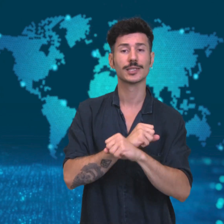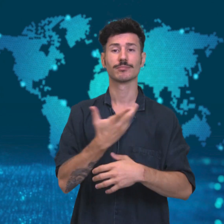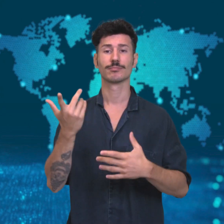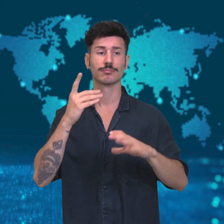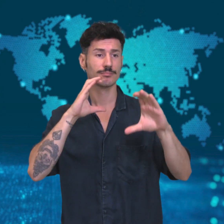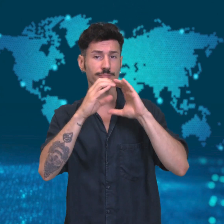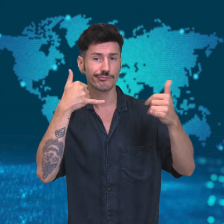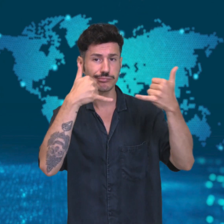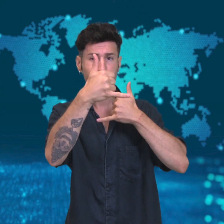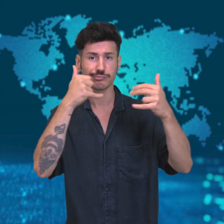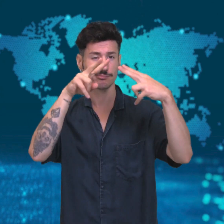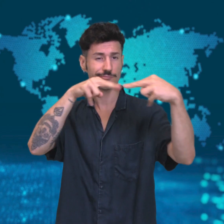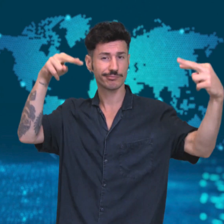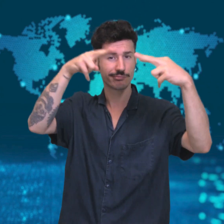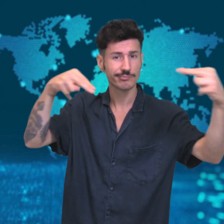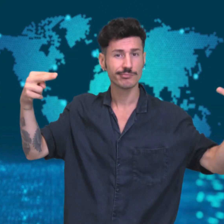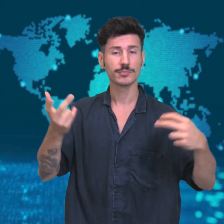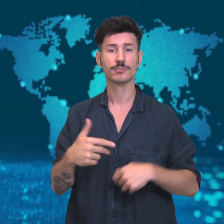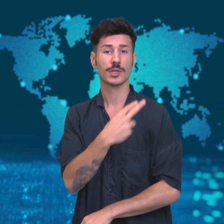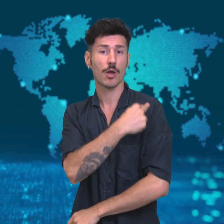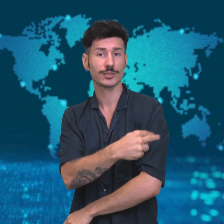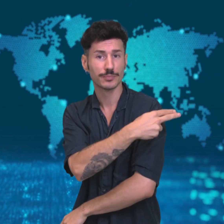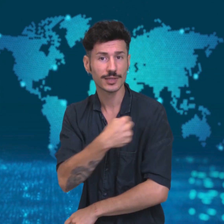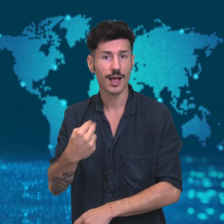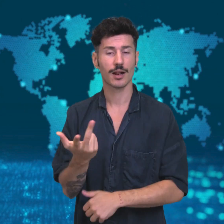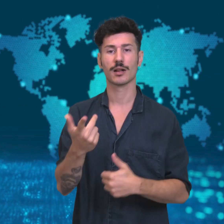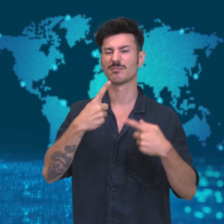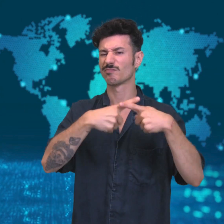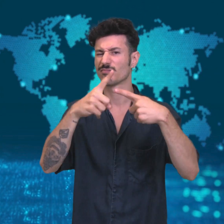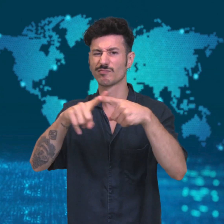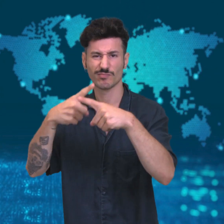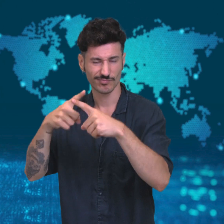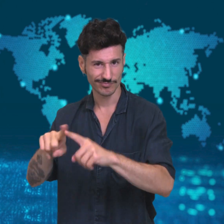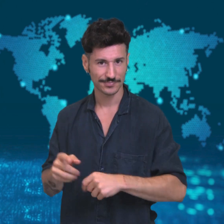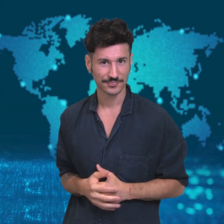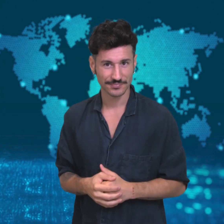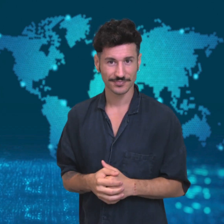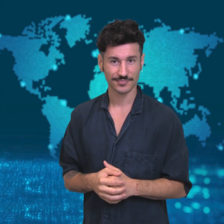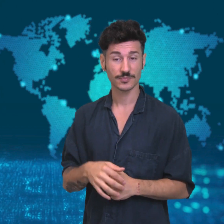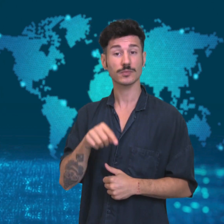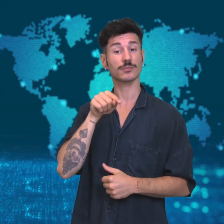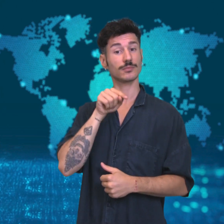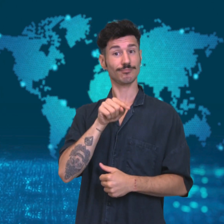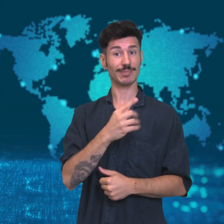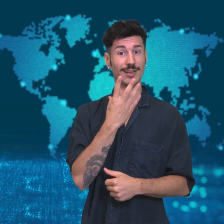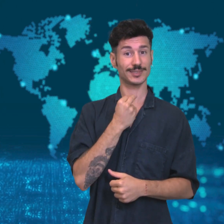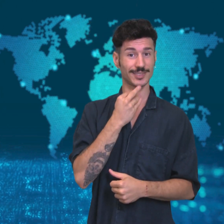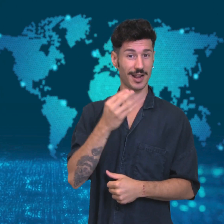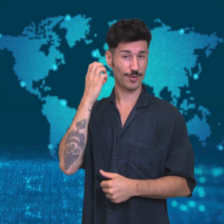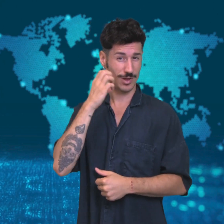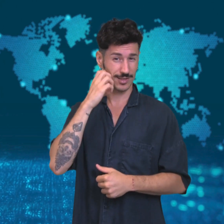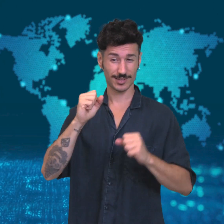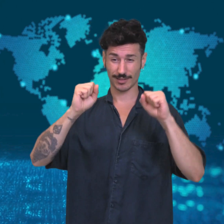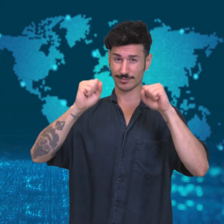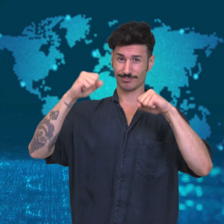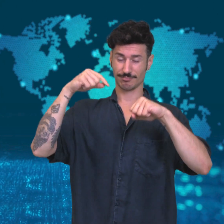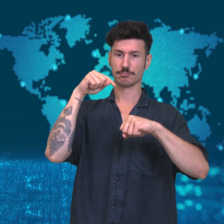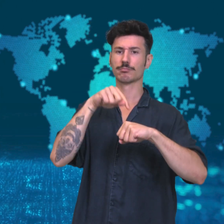telecommunications, healthcare and more in the future. As part of the treaty,